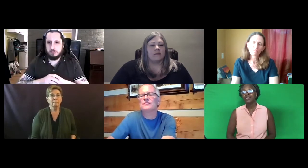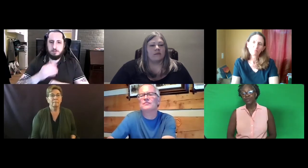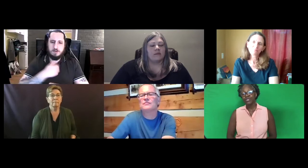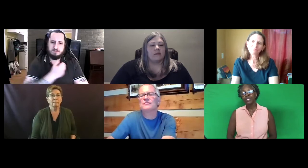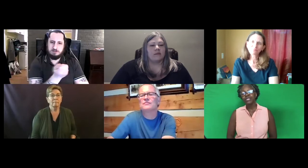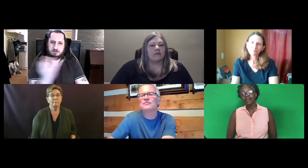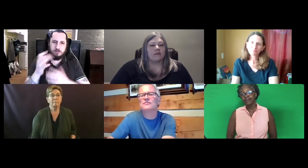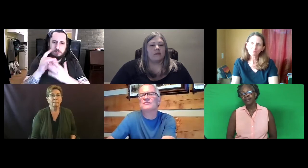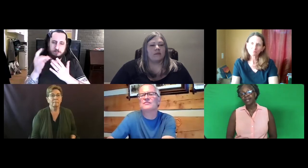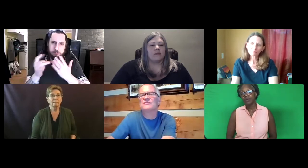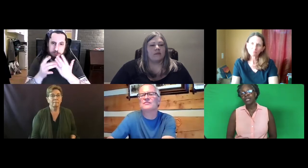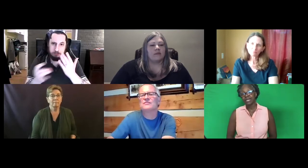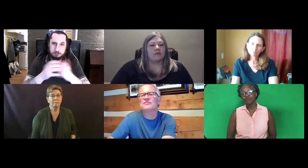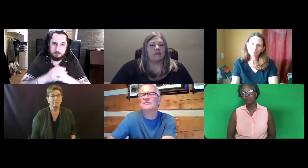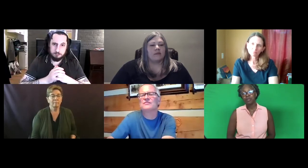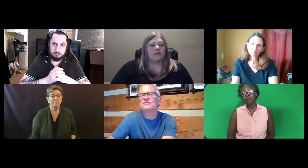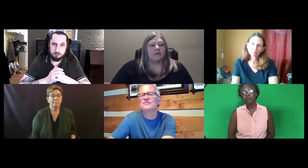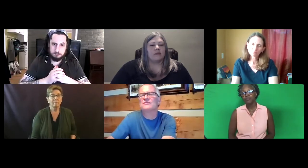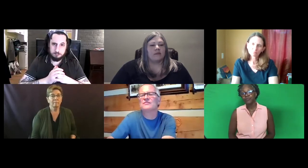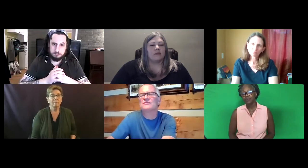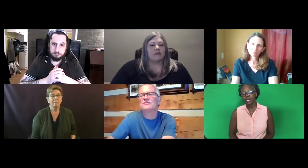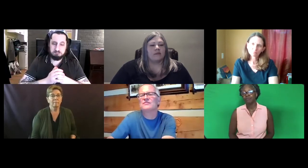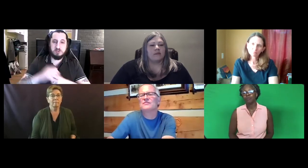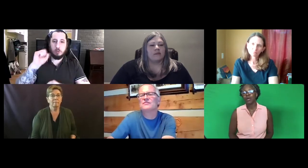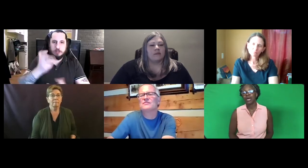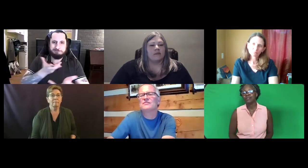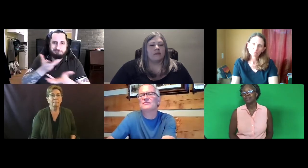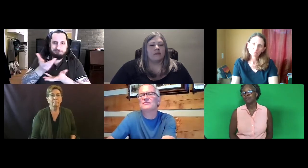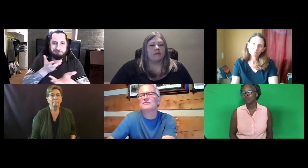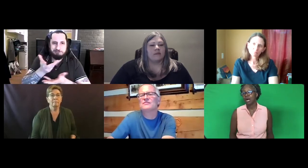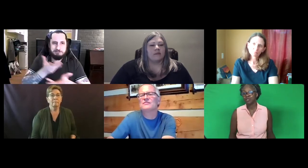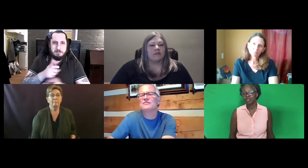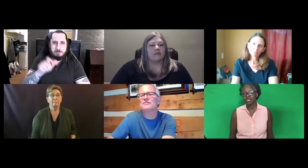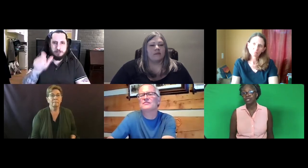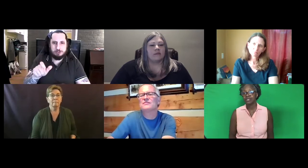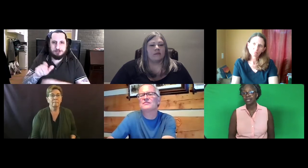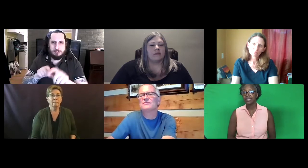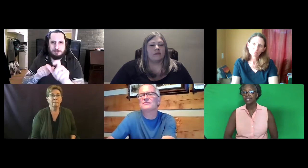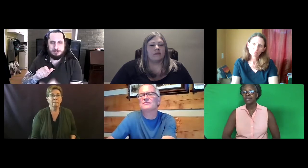So we took the data that we collected from people, and people had several options that they could select.